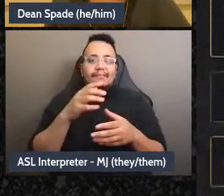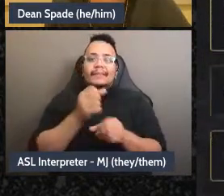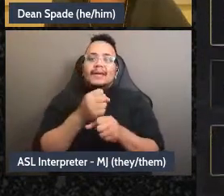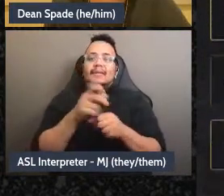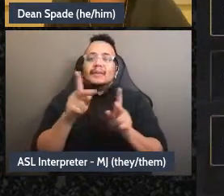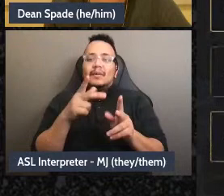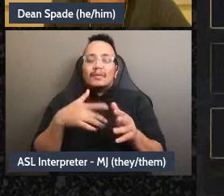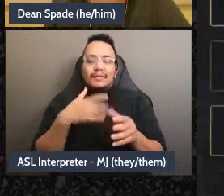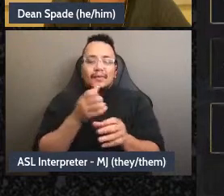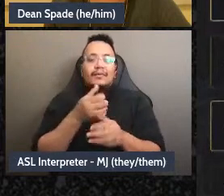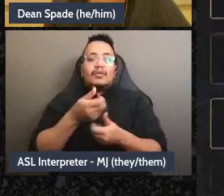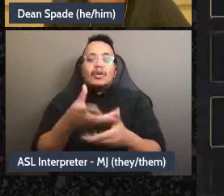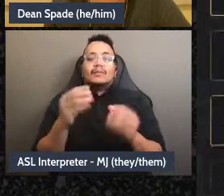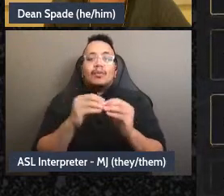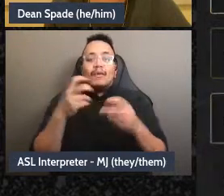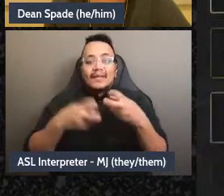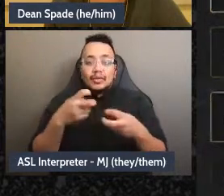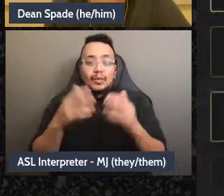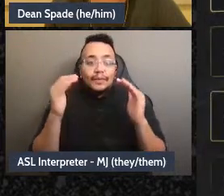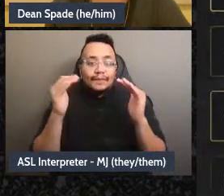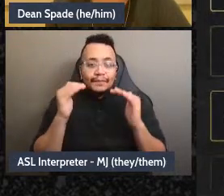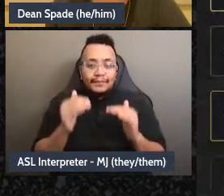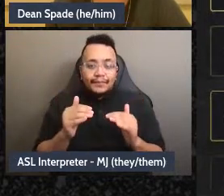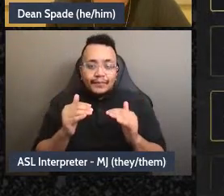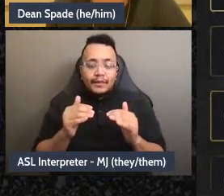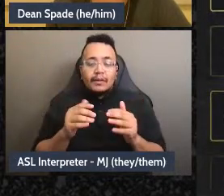keeping everyone on the same page and getting people to keep the big picture in mind.